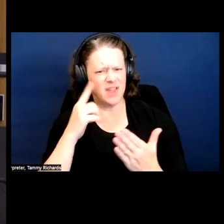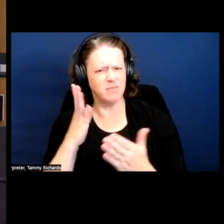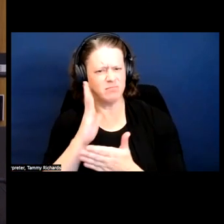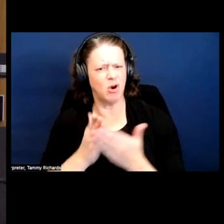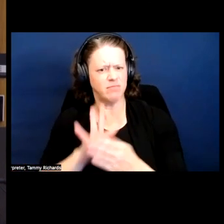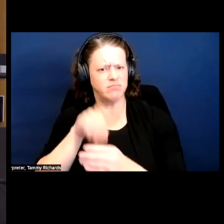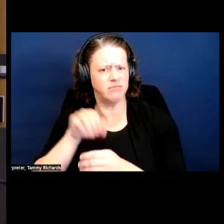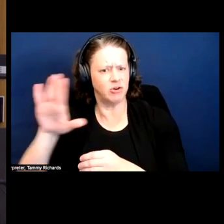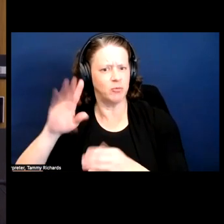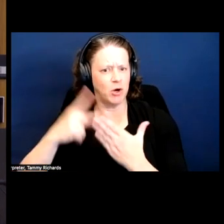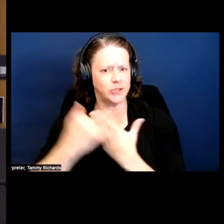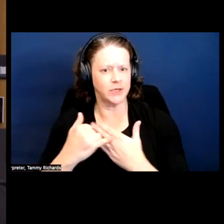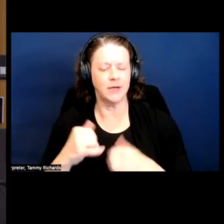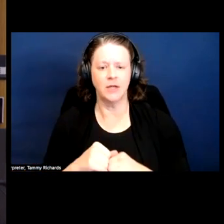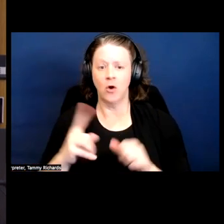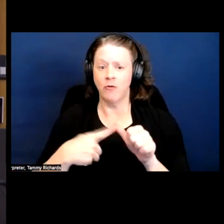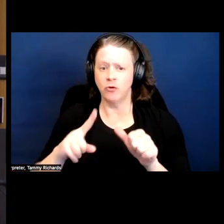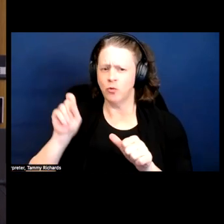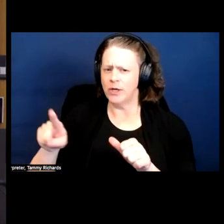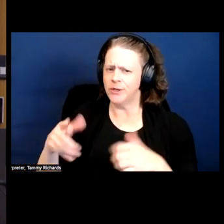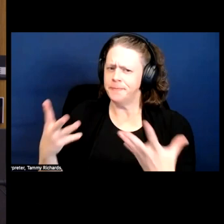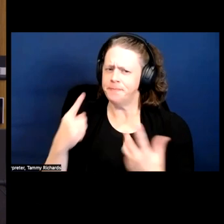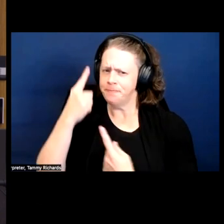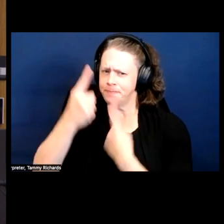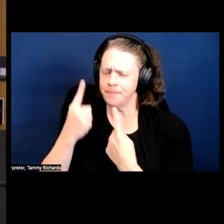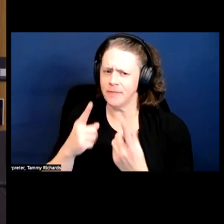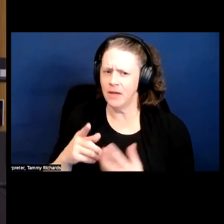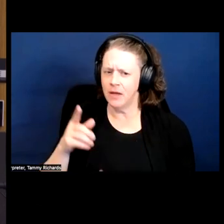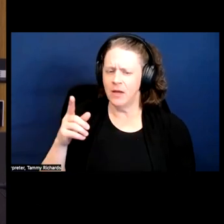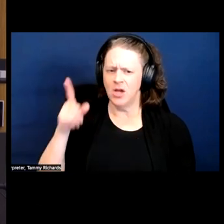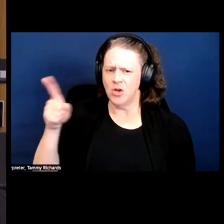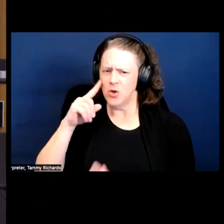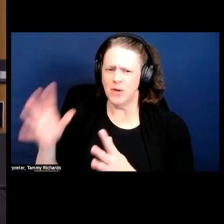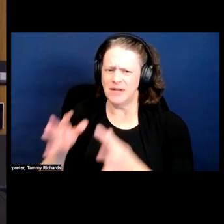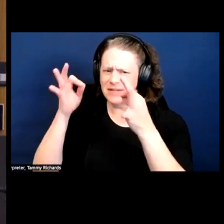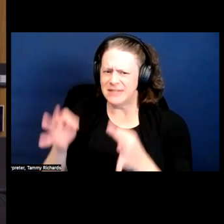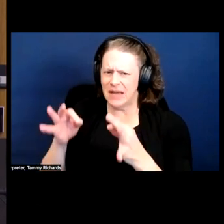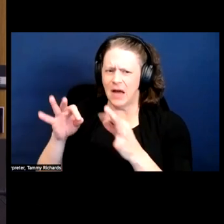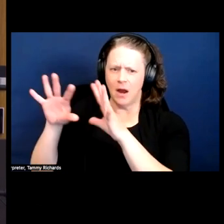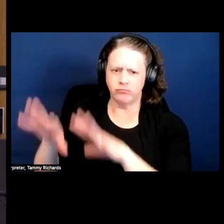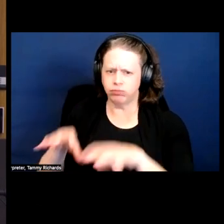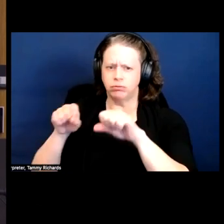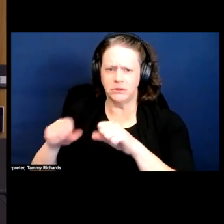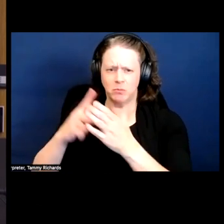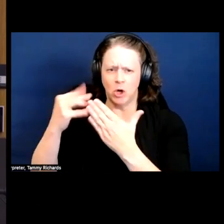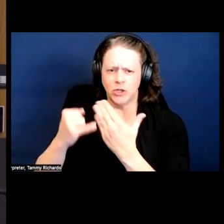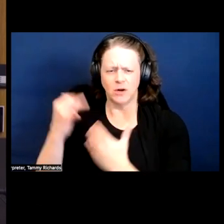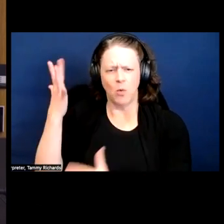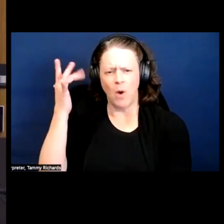So my first question really is: What prompted you to undertake this project? And my second question will be.